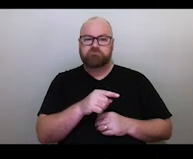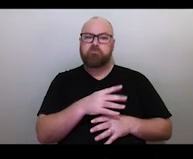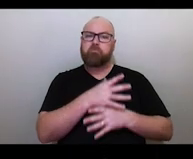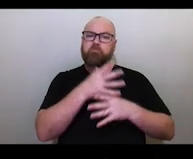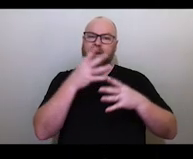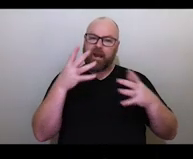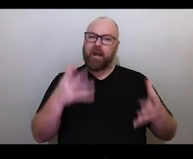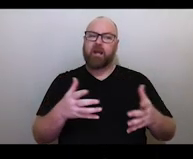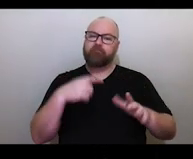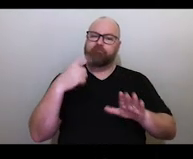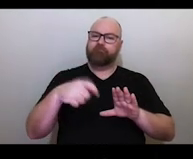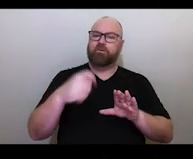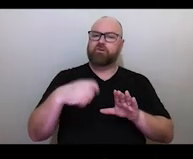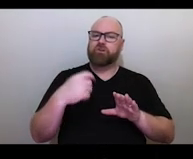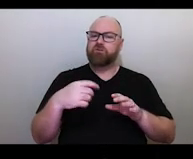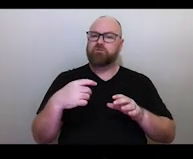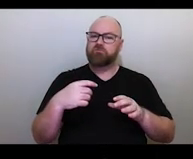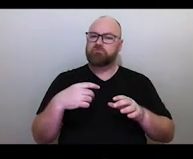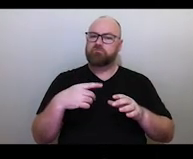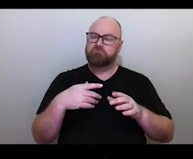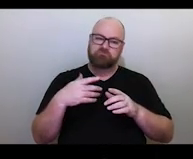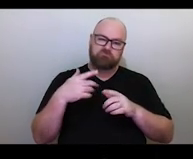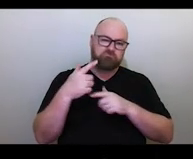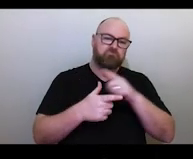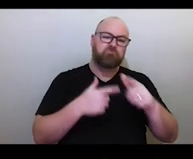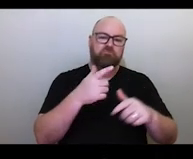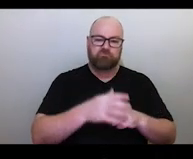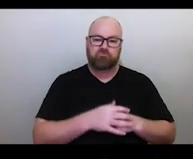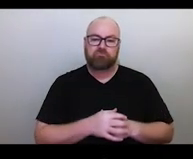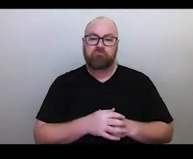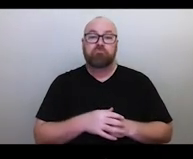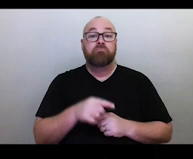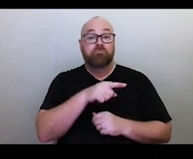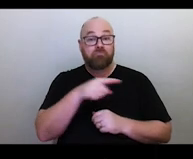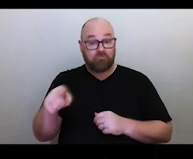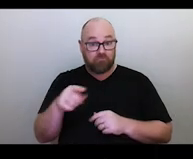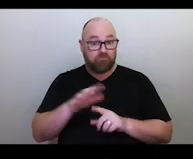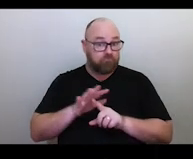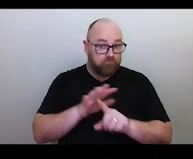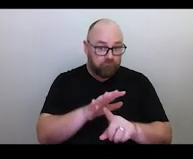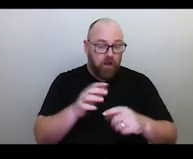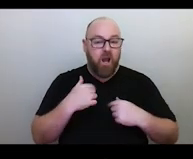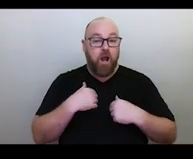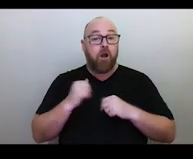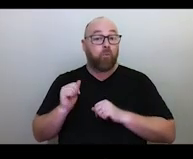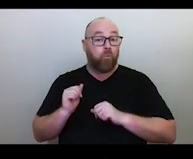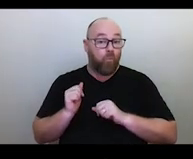that was going to last several days. And (Tagai, Kareg) and the crew, went out onto the reefs,